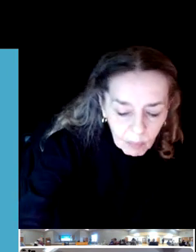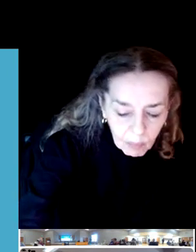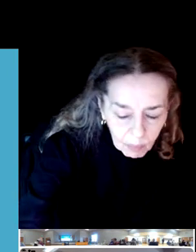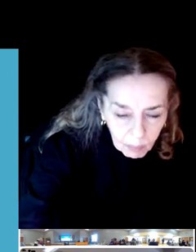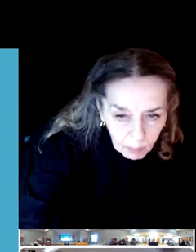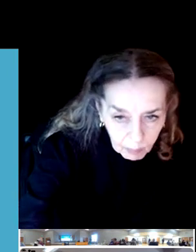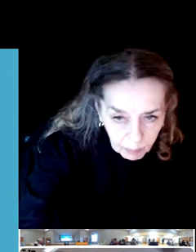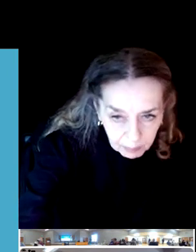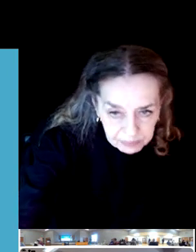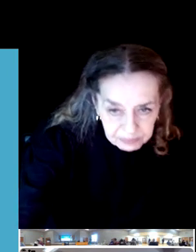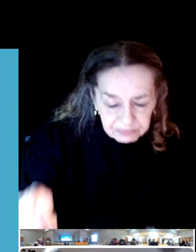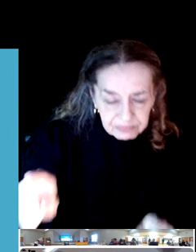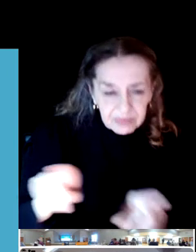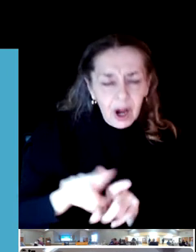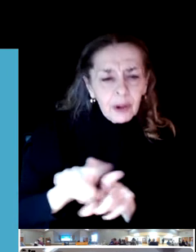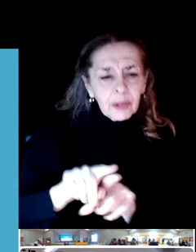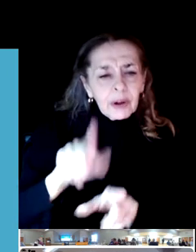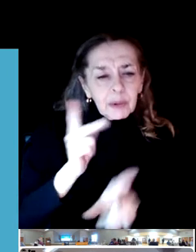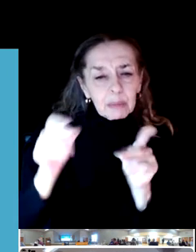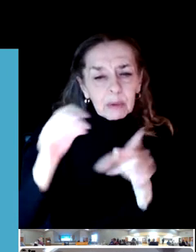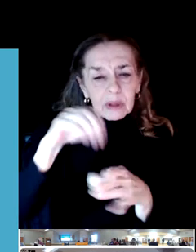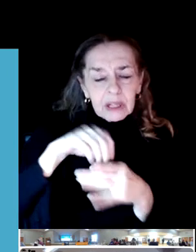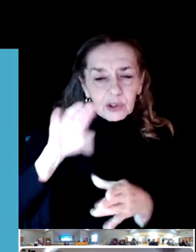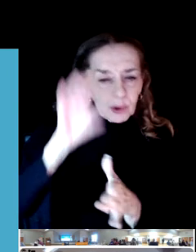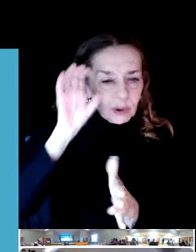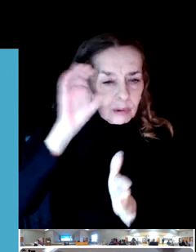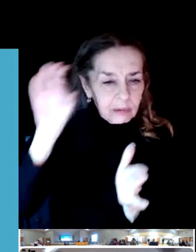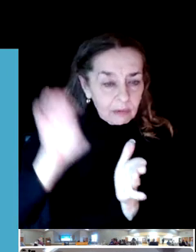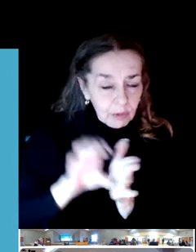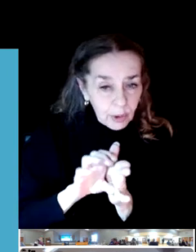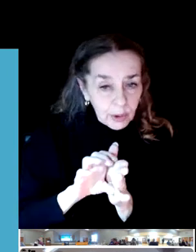I'm seeing some dots. People are responding.